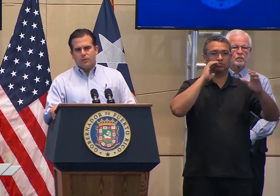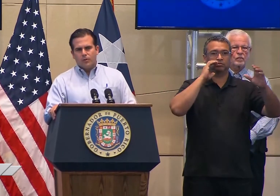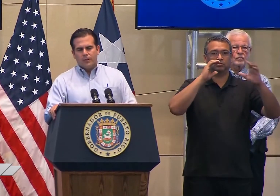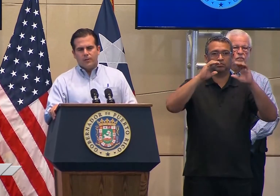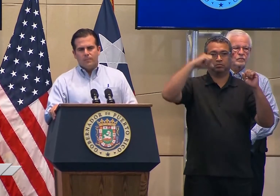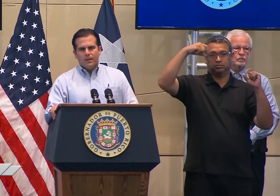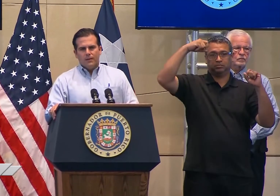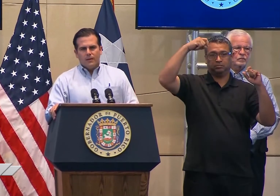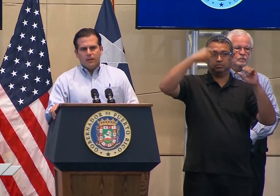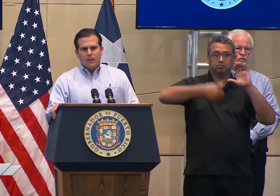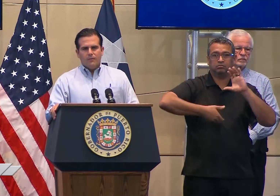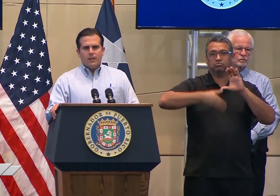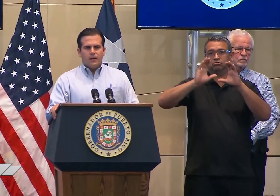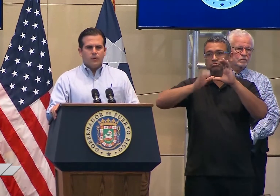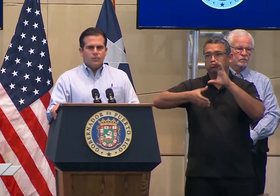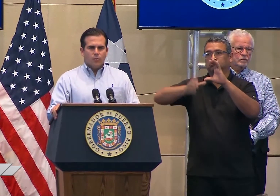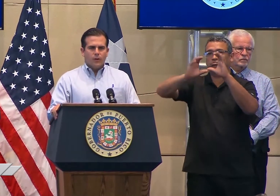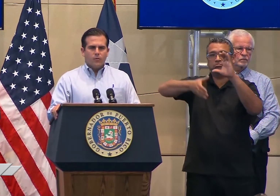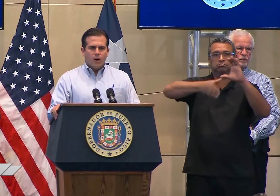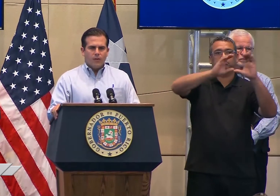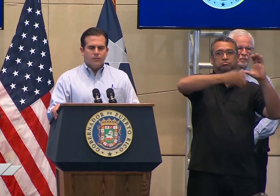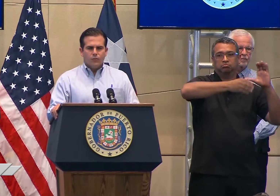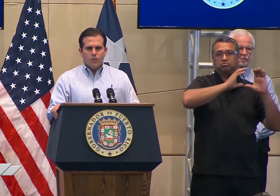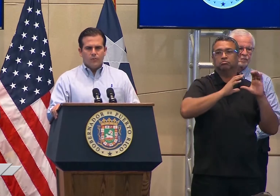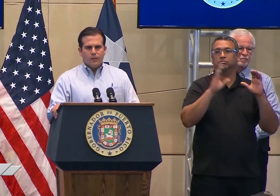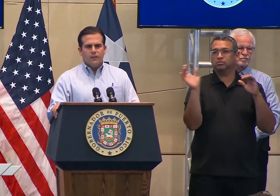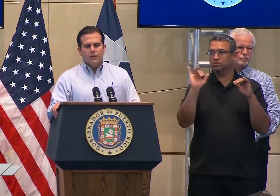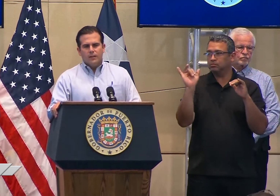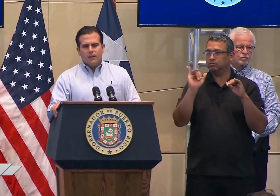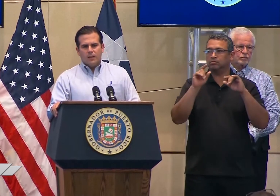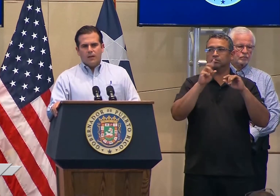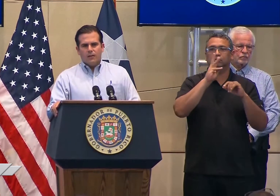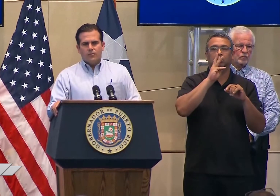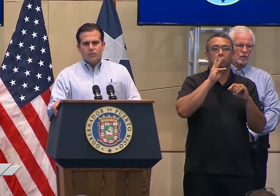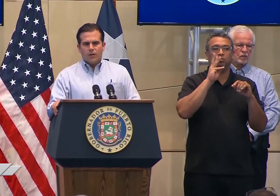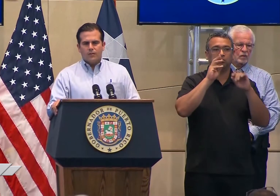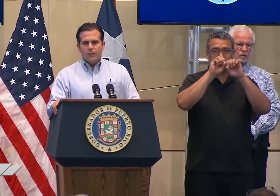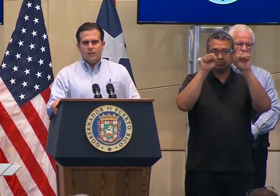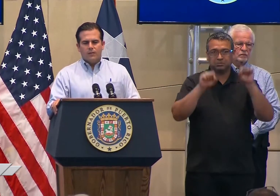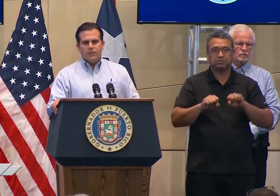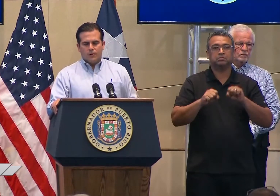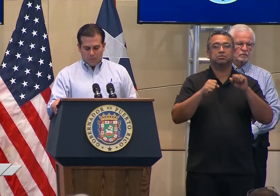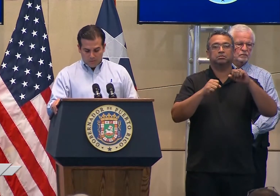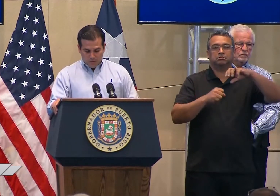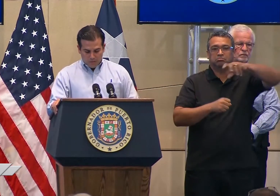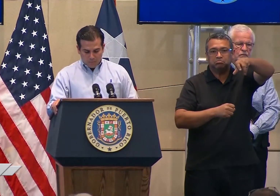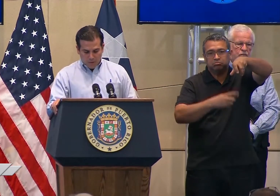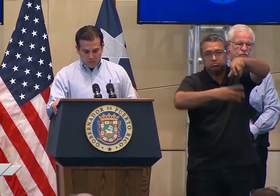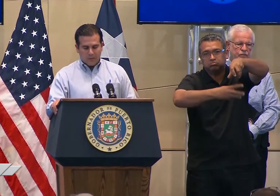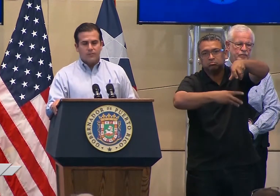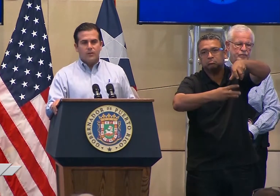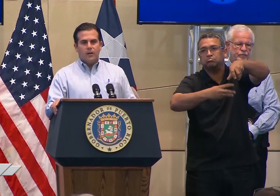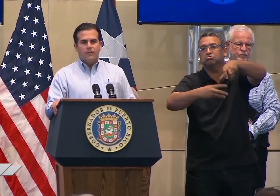in Puerto Rico, elevating and restoring water and sewer and start the restoration process.